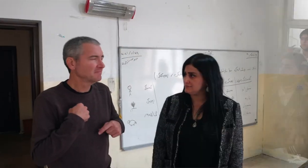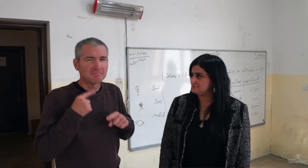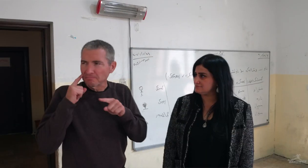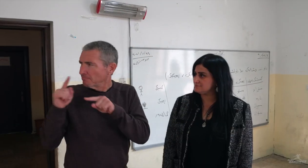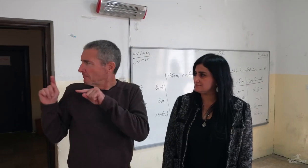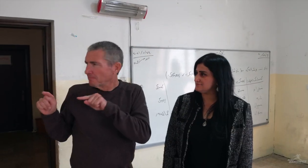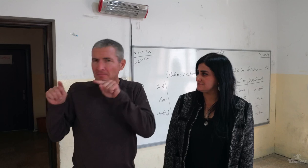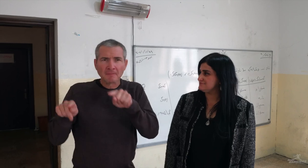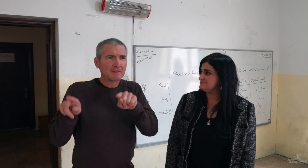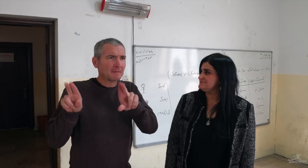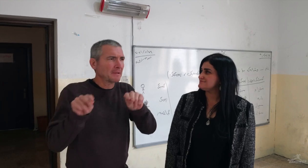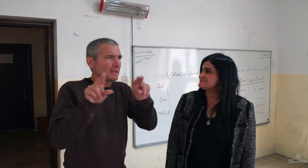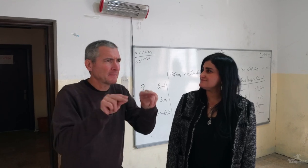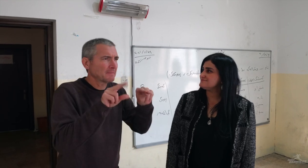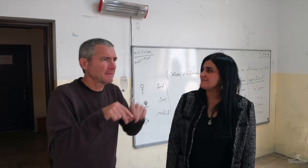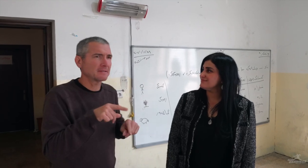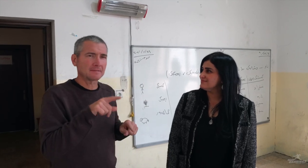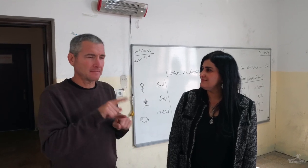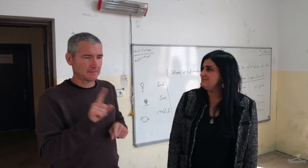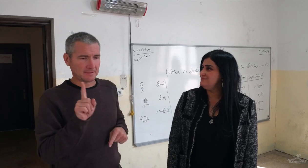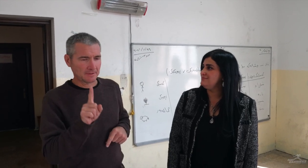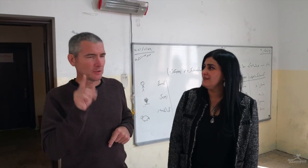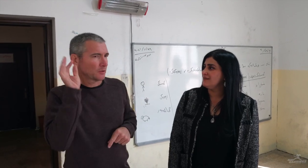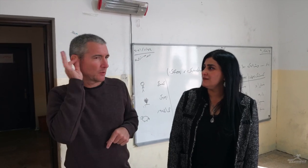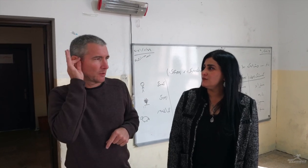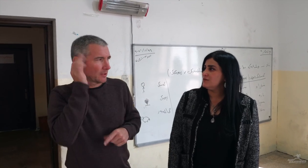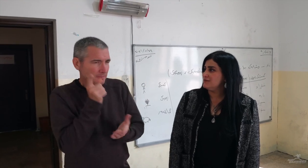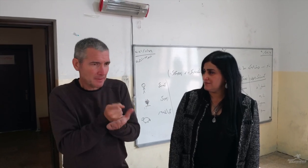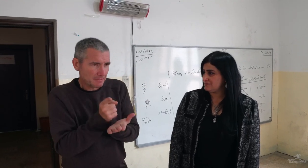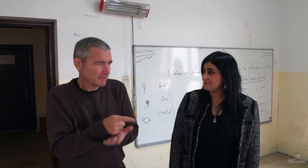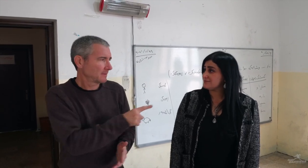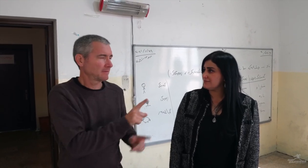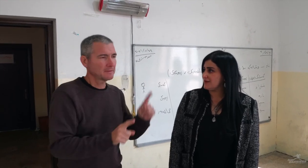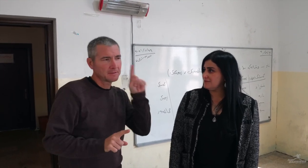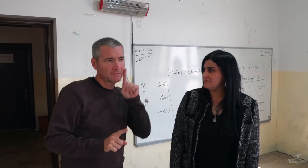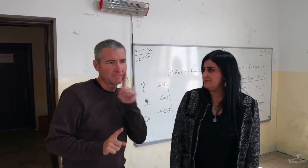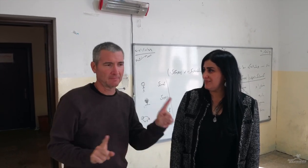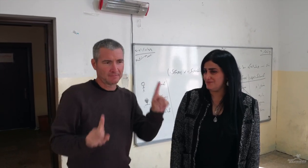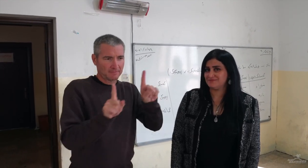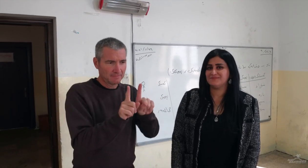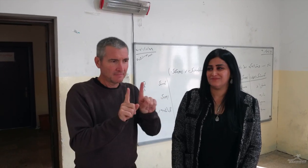I have been visiting different classrooms. I have noticed a hearing teacher and a Deaf person working together.